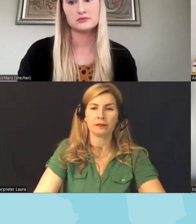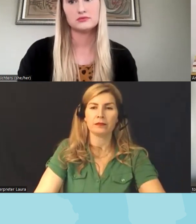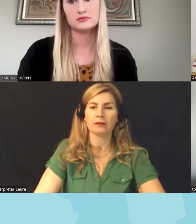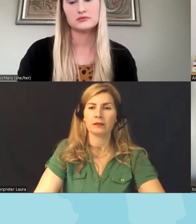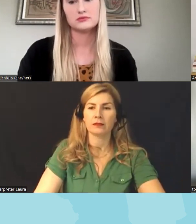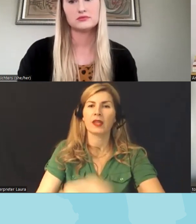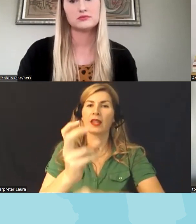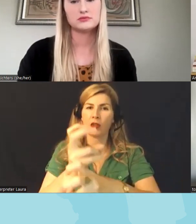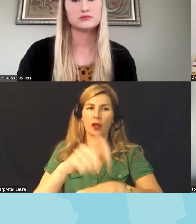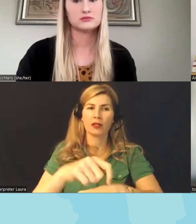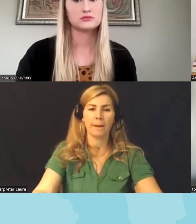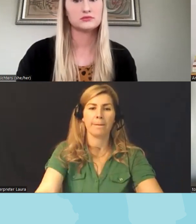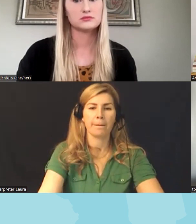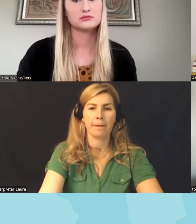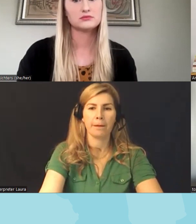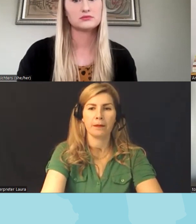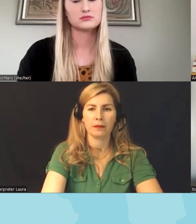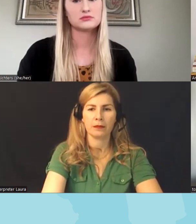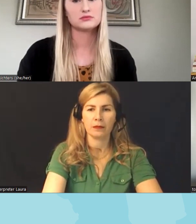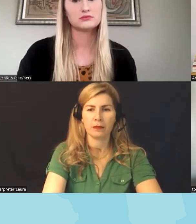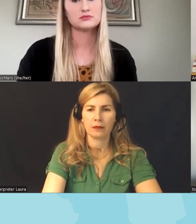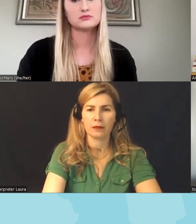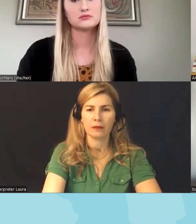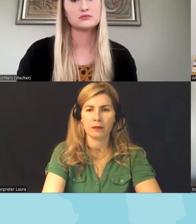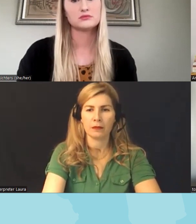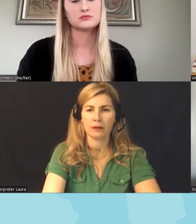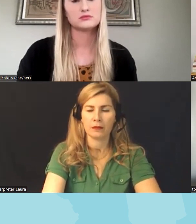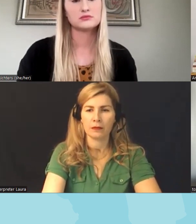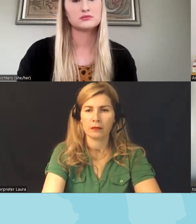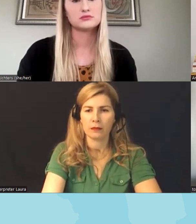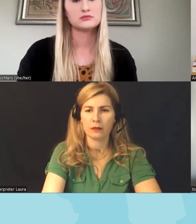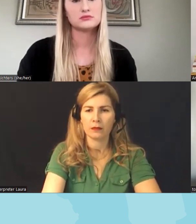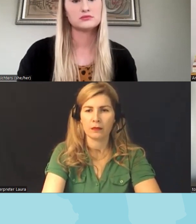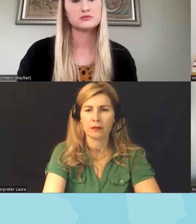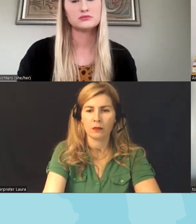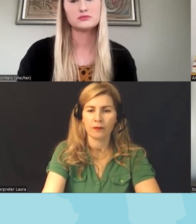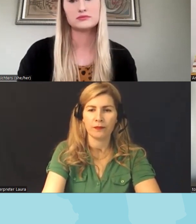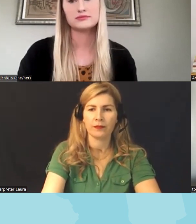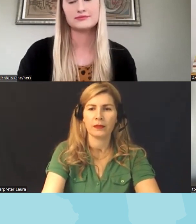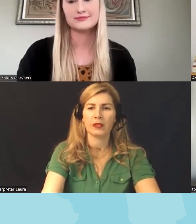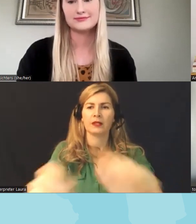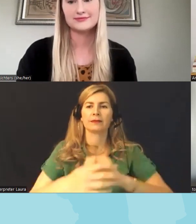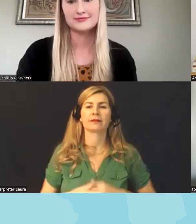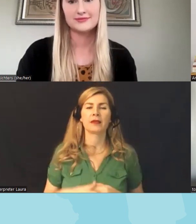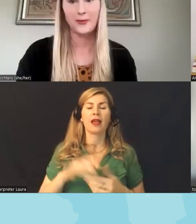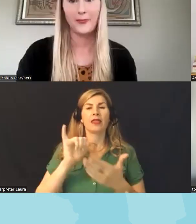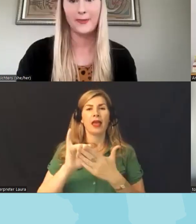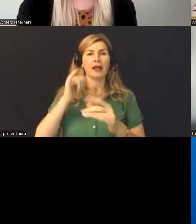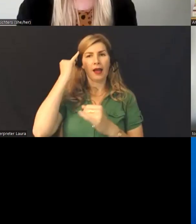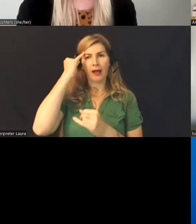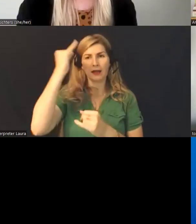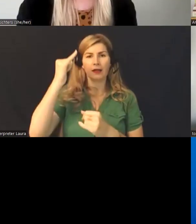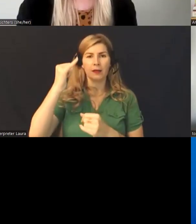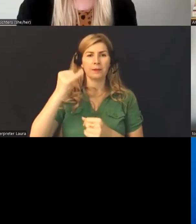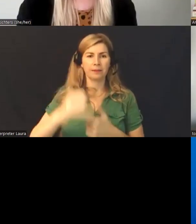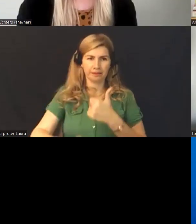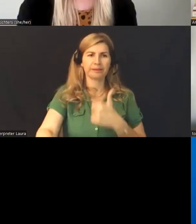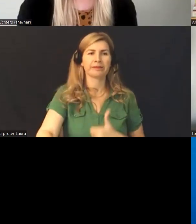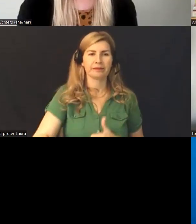time absolutely I think the the idea of self-censorship right that um these laws create